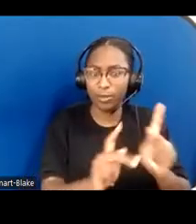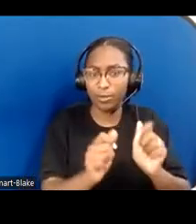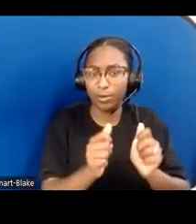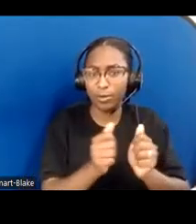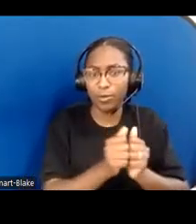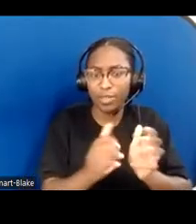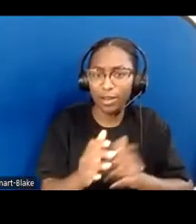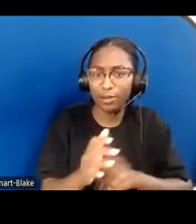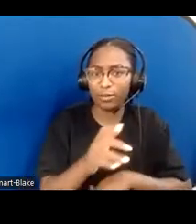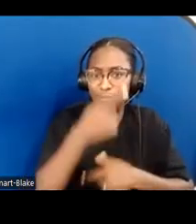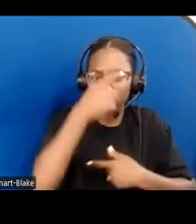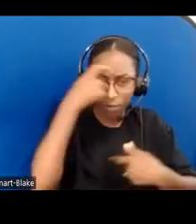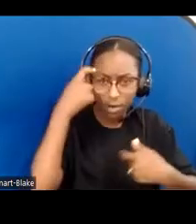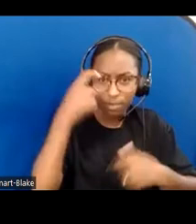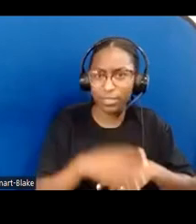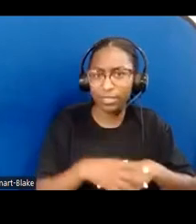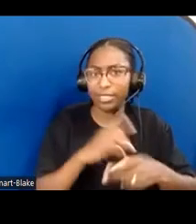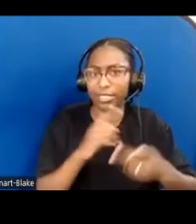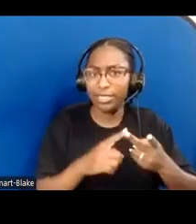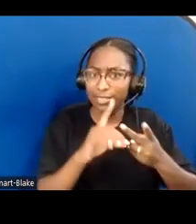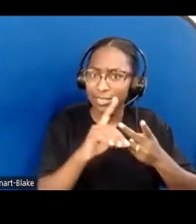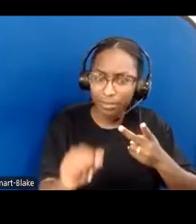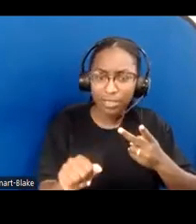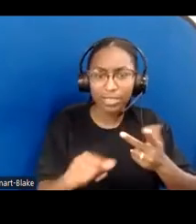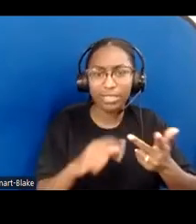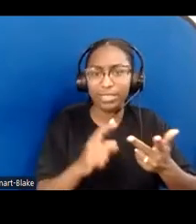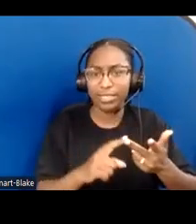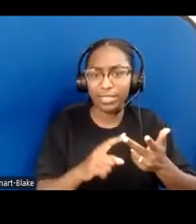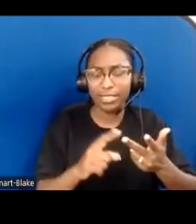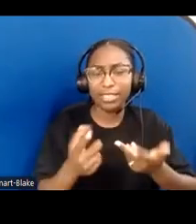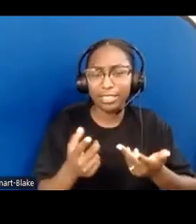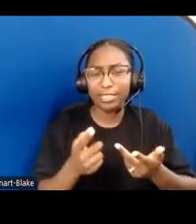This is ableism at its worst, and my ableism doesn't help him.